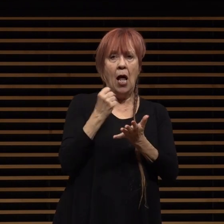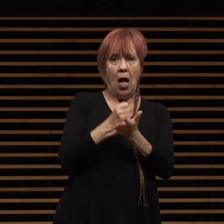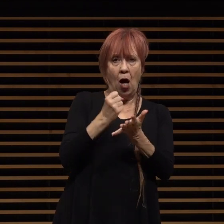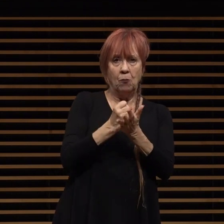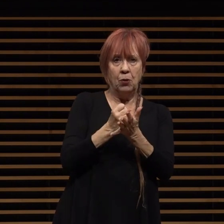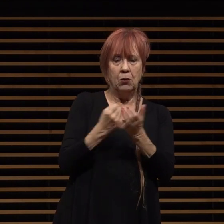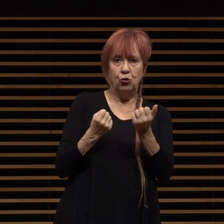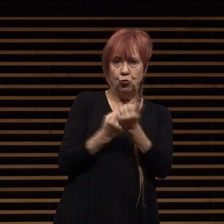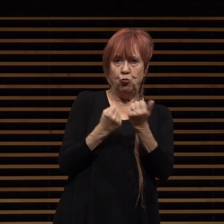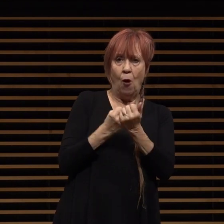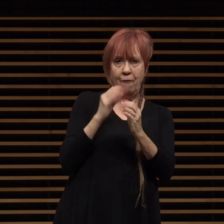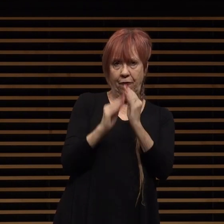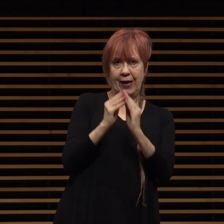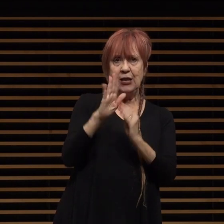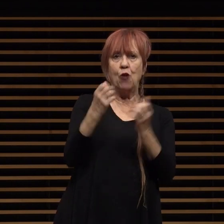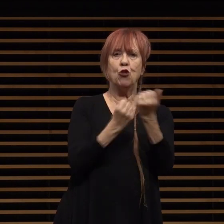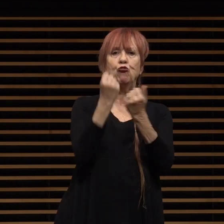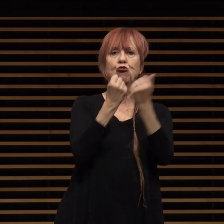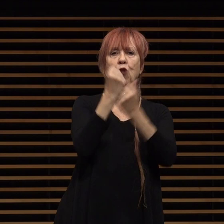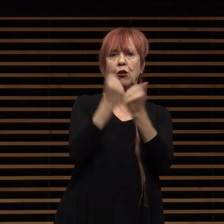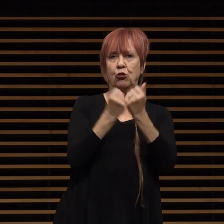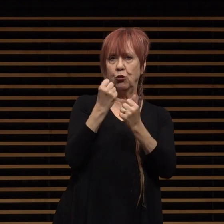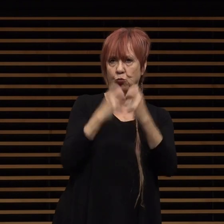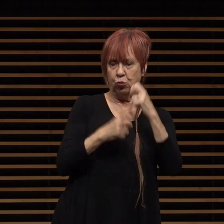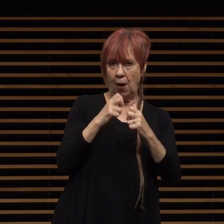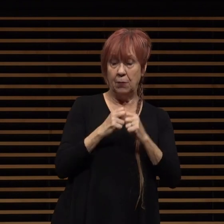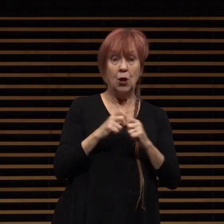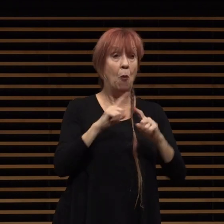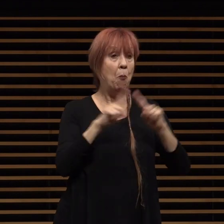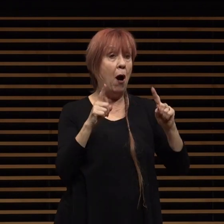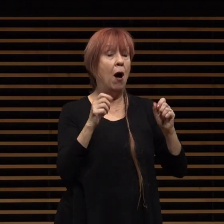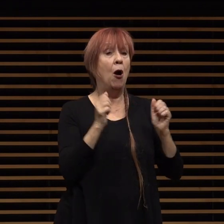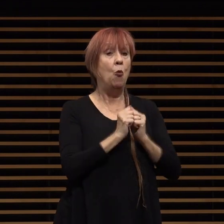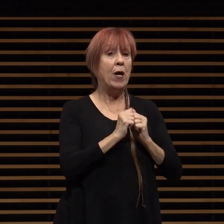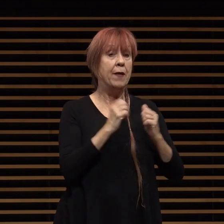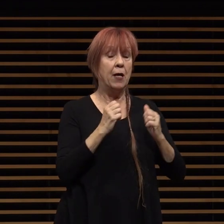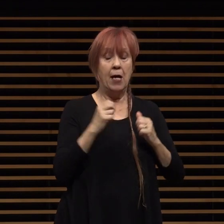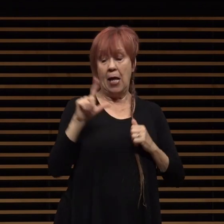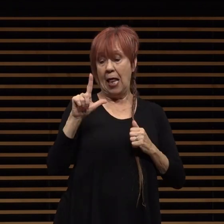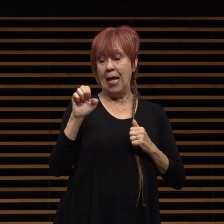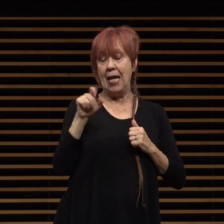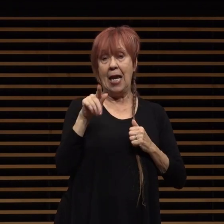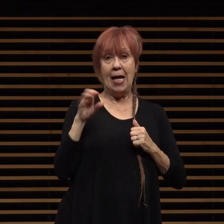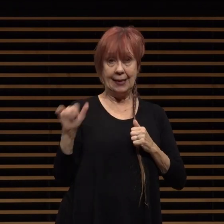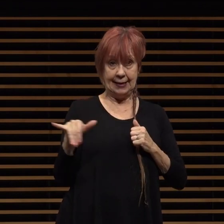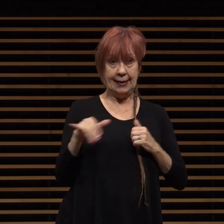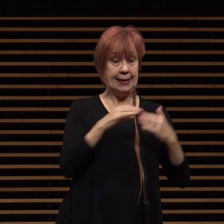in the years ahead but with legacy's leadership support of donors and the